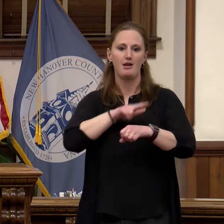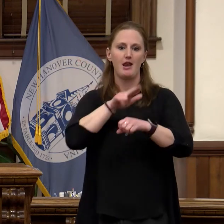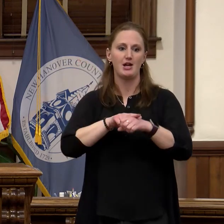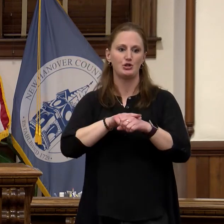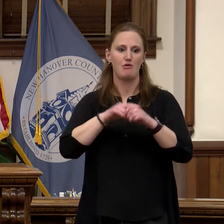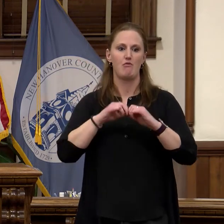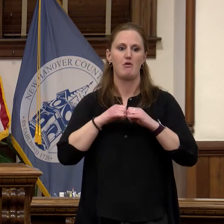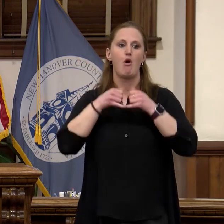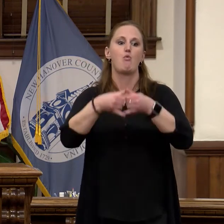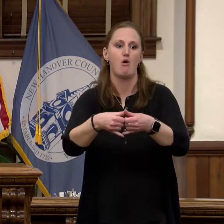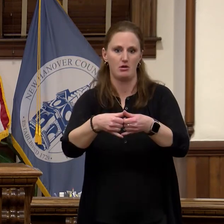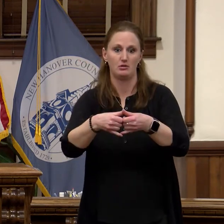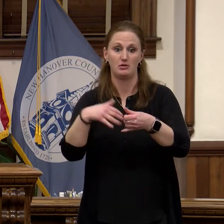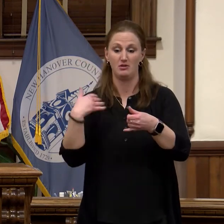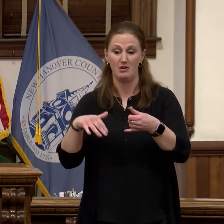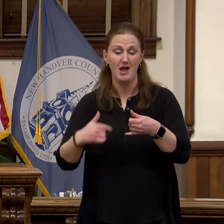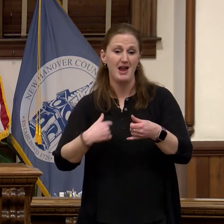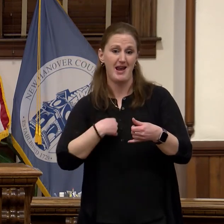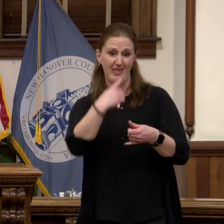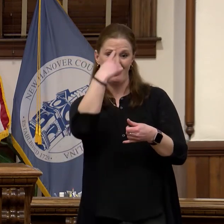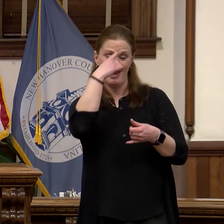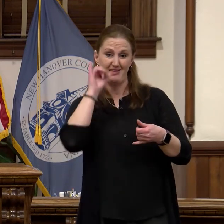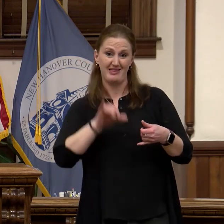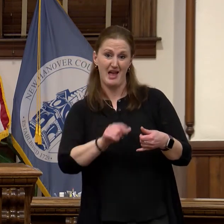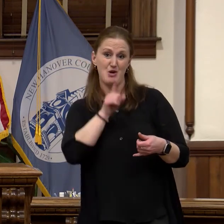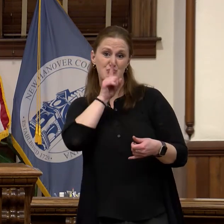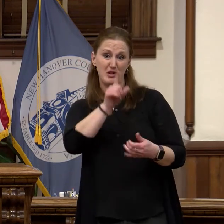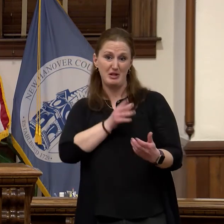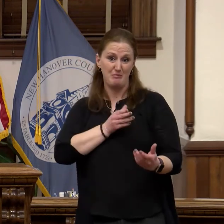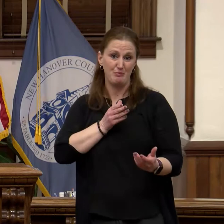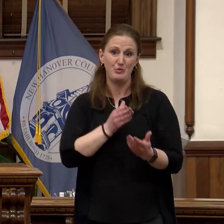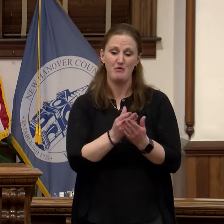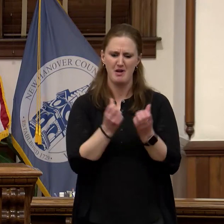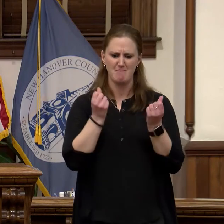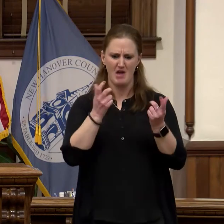this evening because I think it shows how in so many different ways your